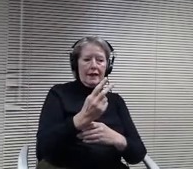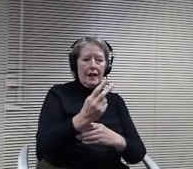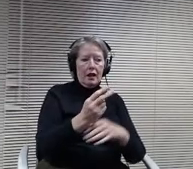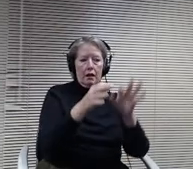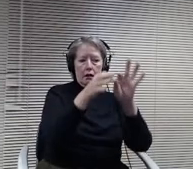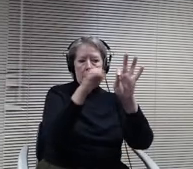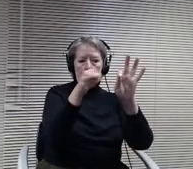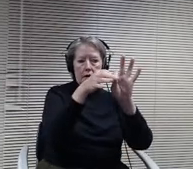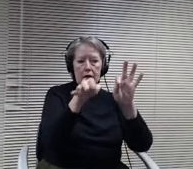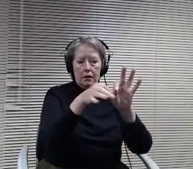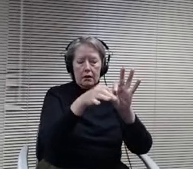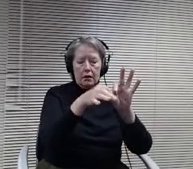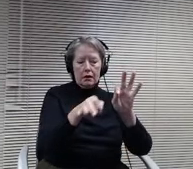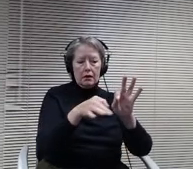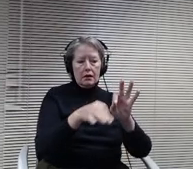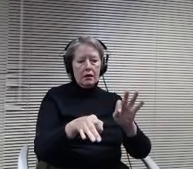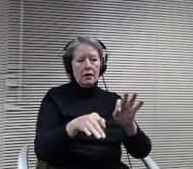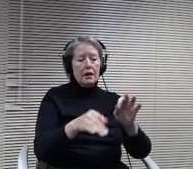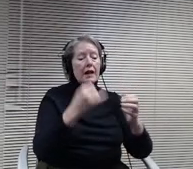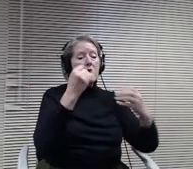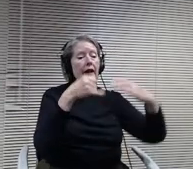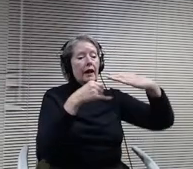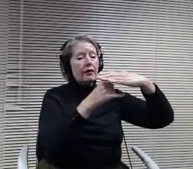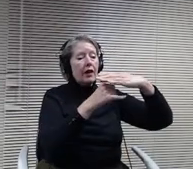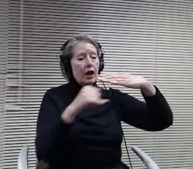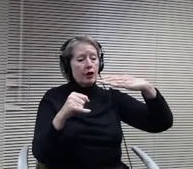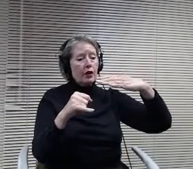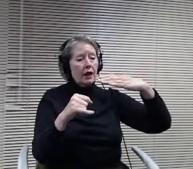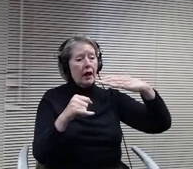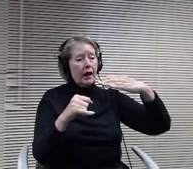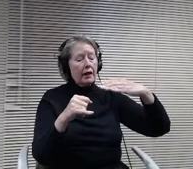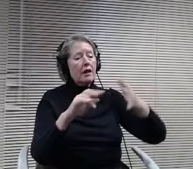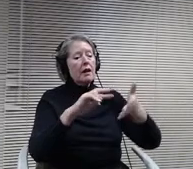statement that's been added to the document. If it's crossed